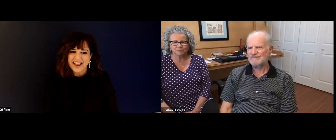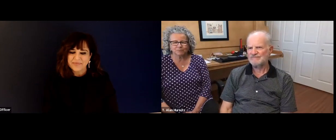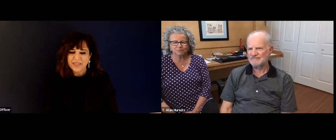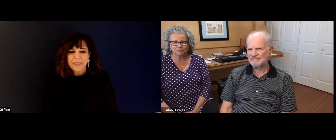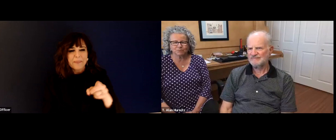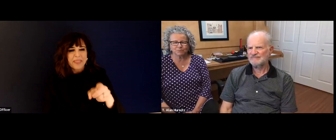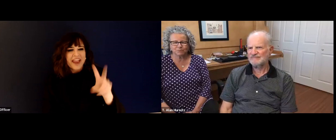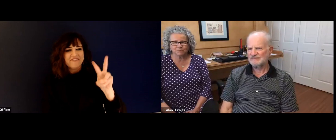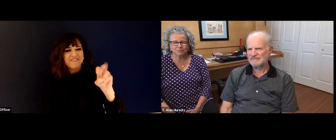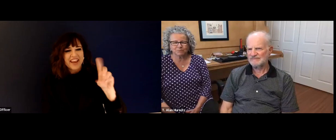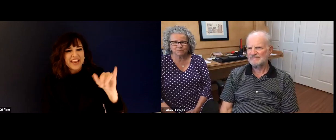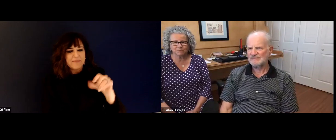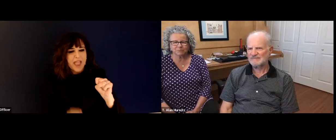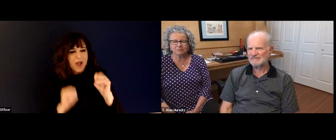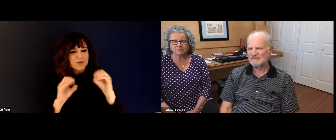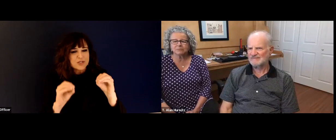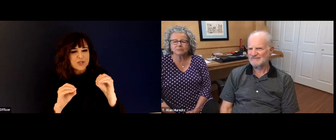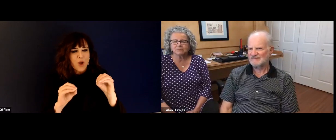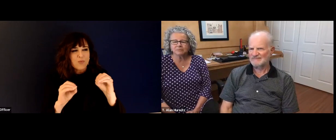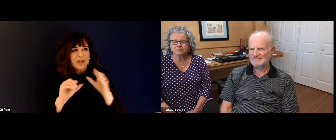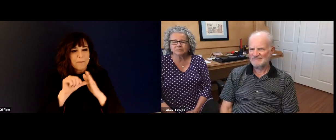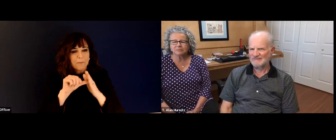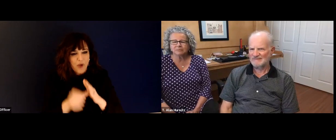I hope that it comes to fruition in the near future.